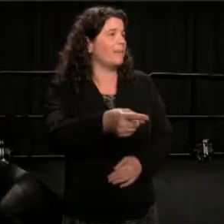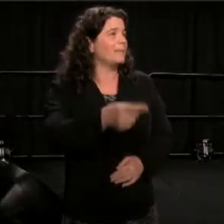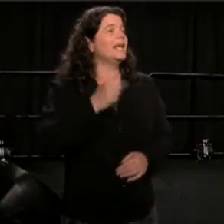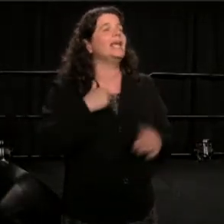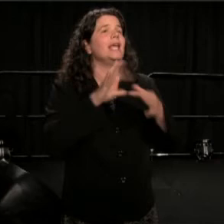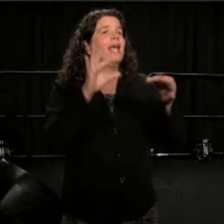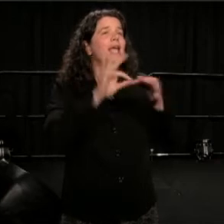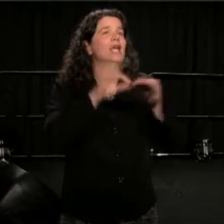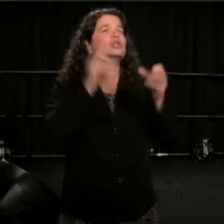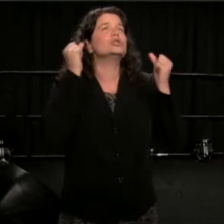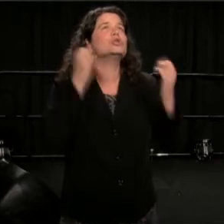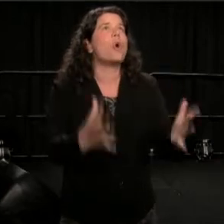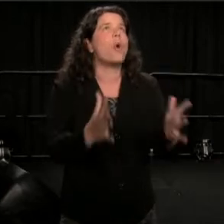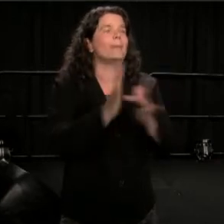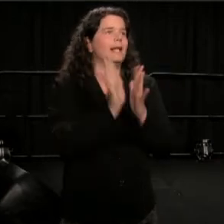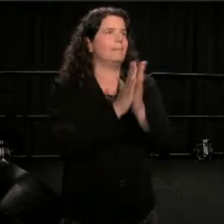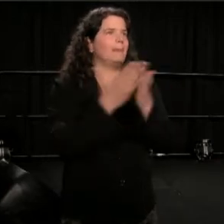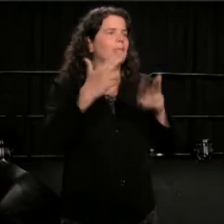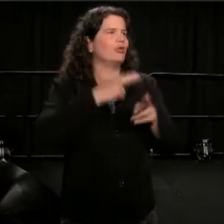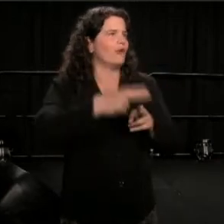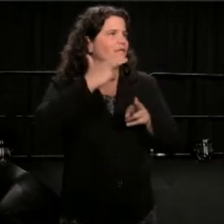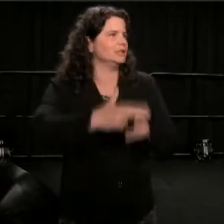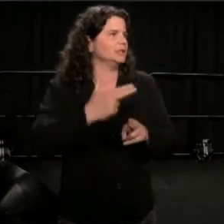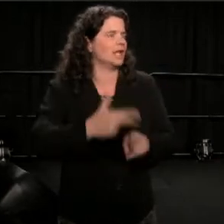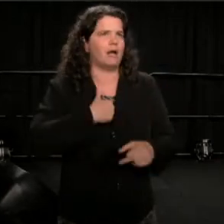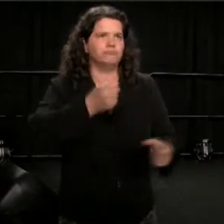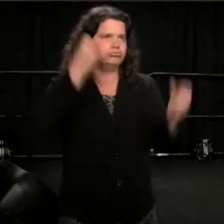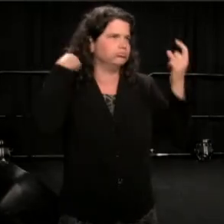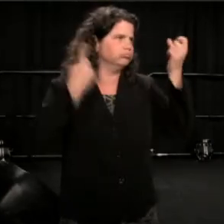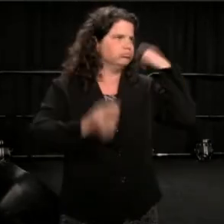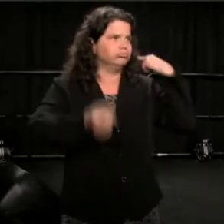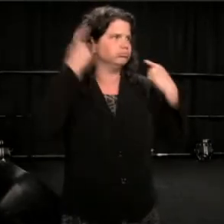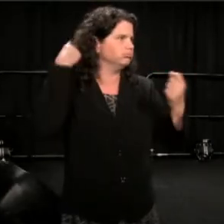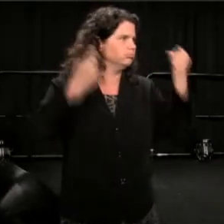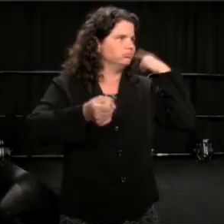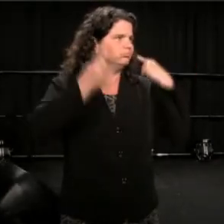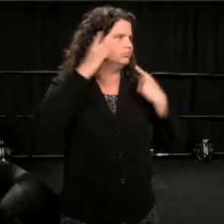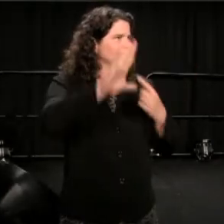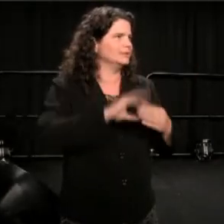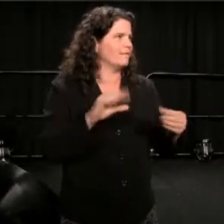I mean we had our breakfast one morning in a back woods diner.